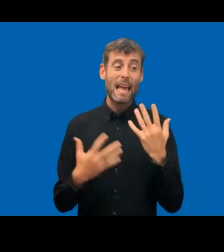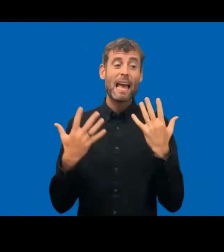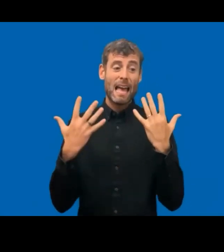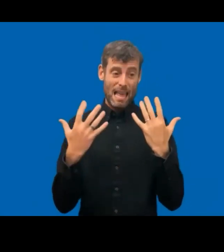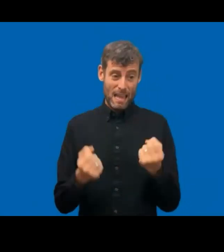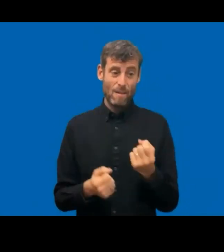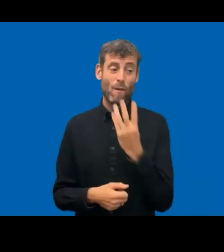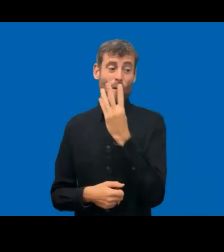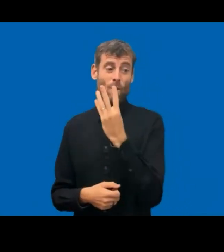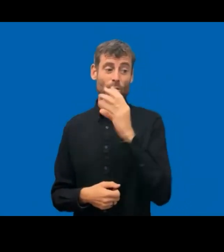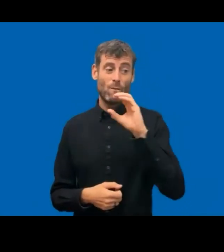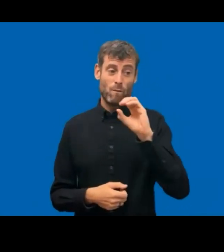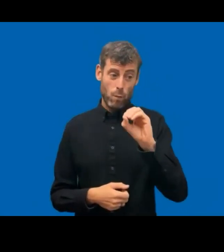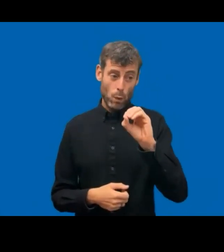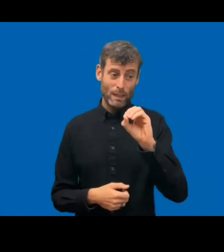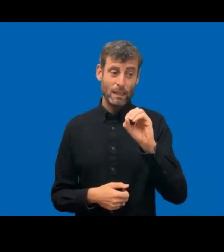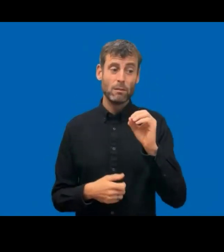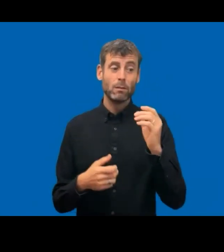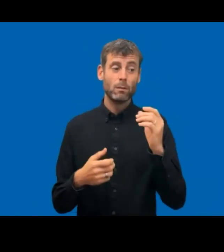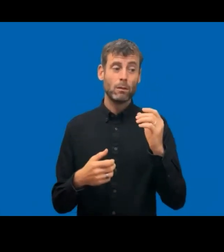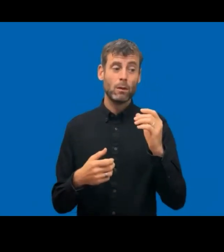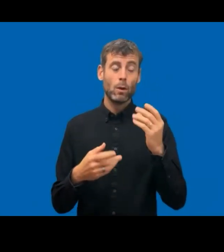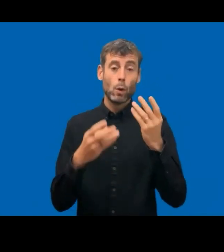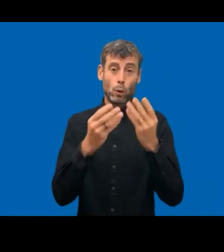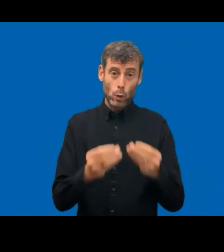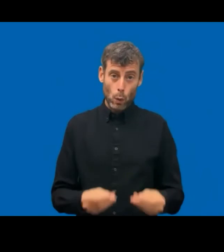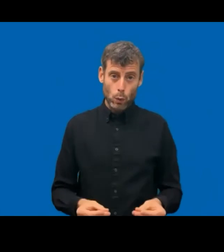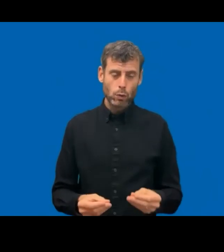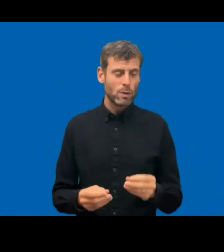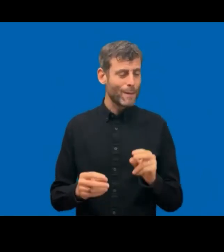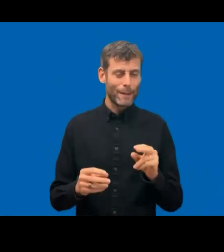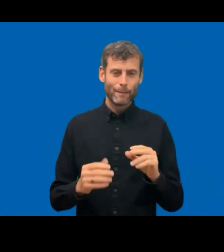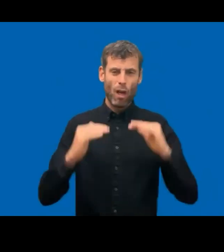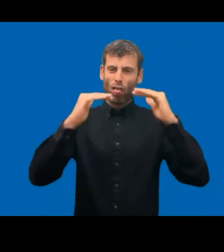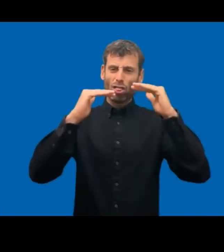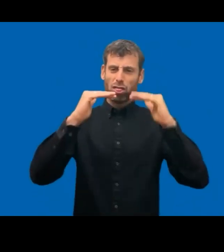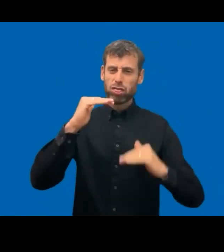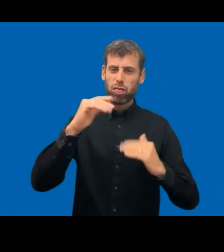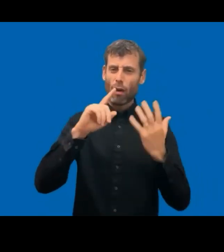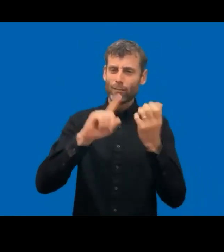So when the web directive comes into force next year for us, this is first time that